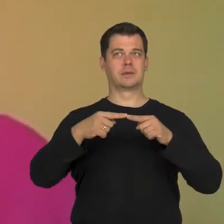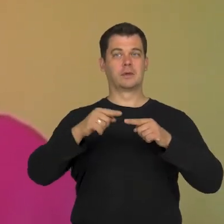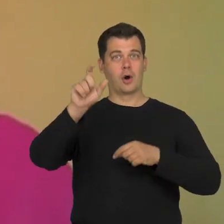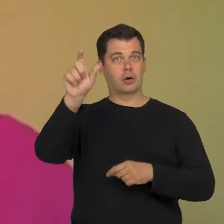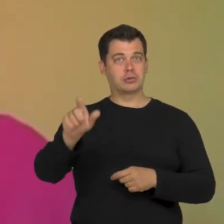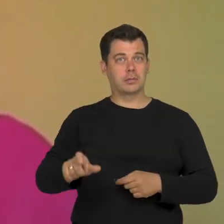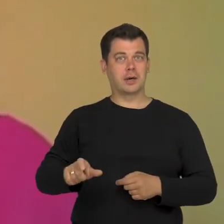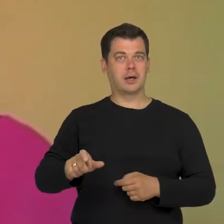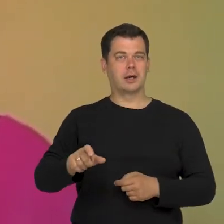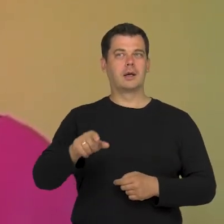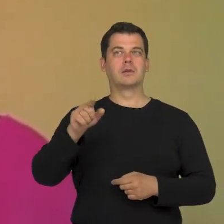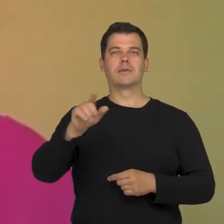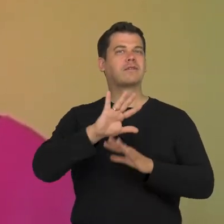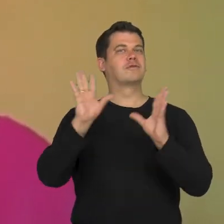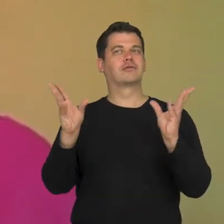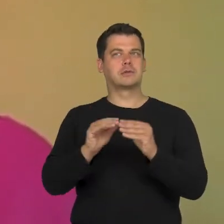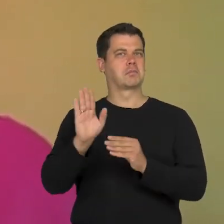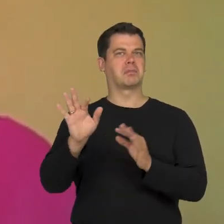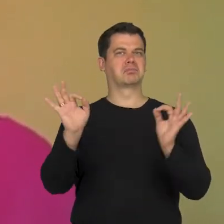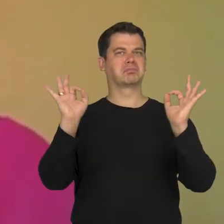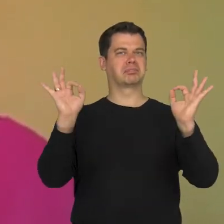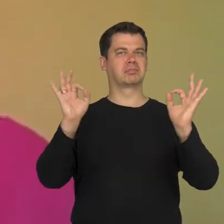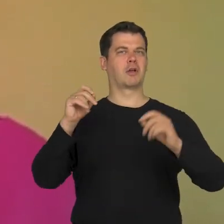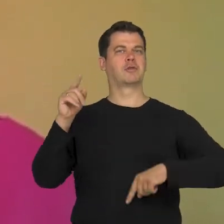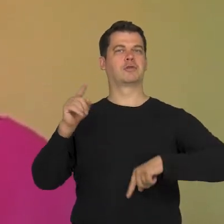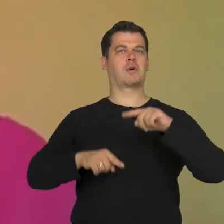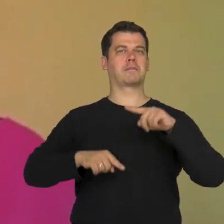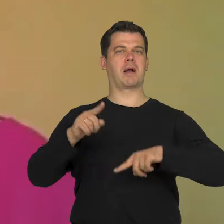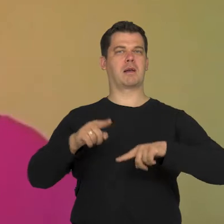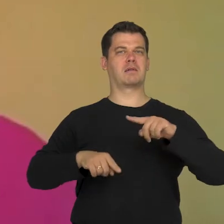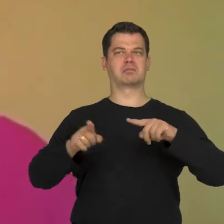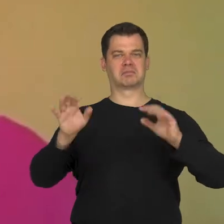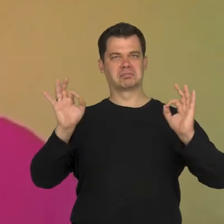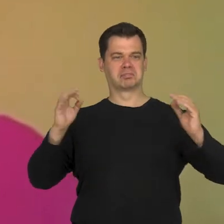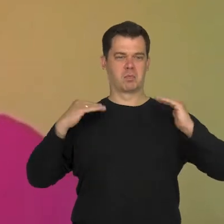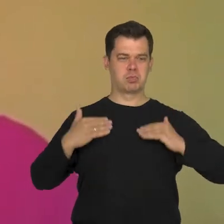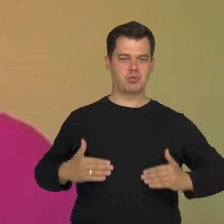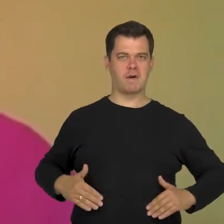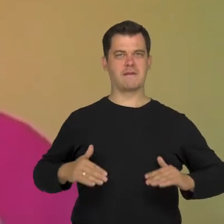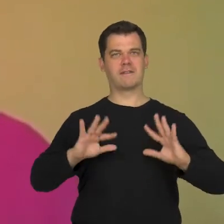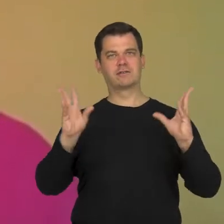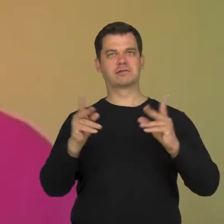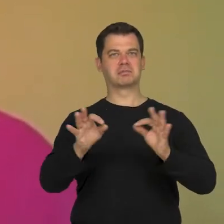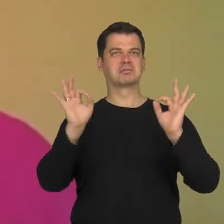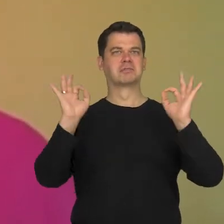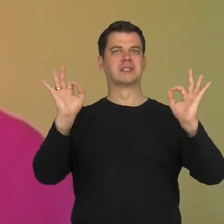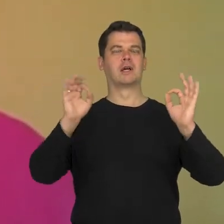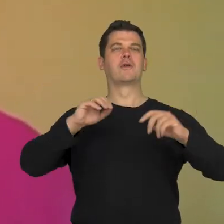who met all the conditions of a "normal person"